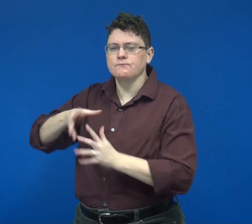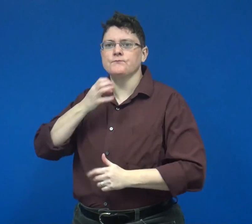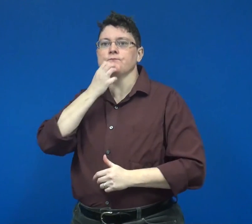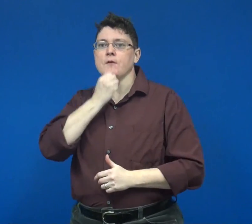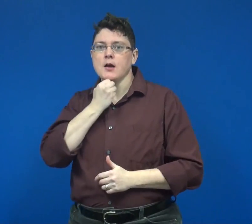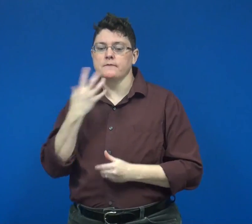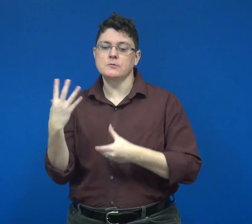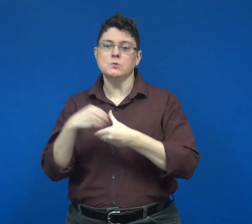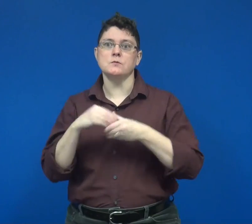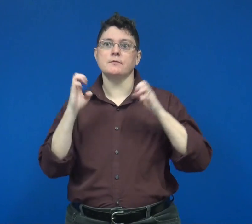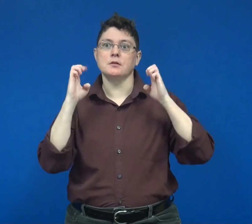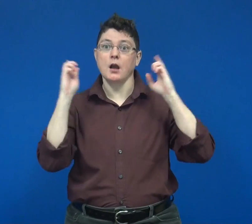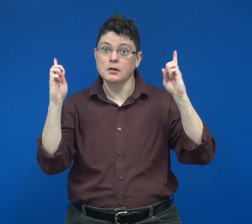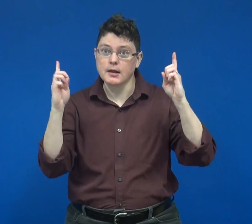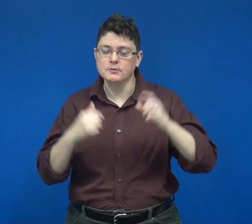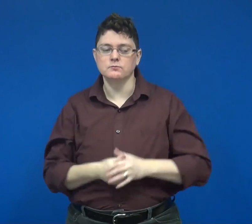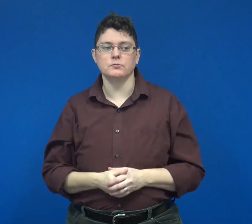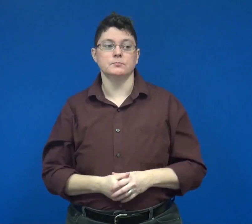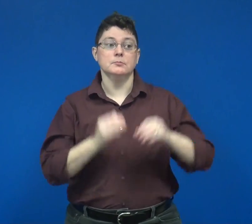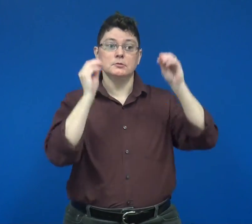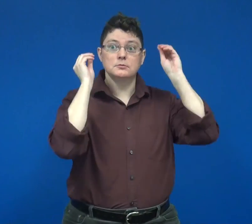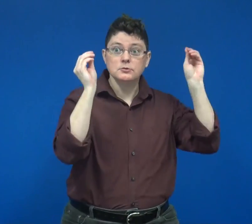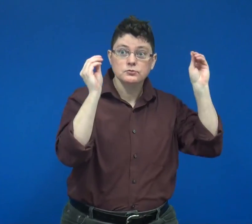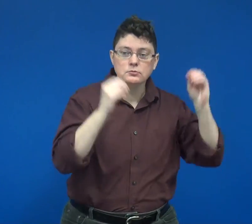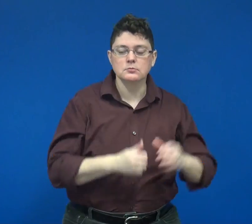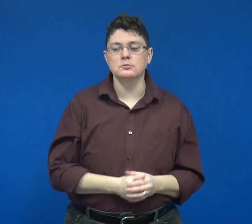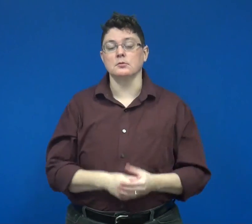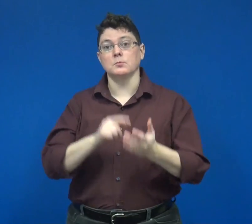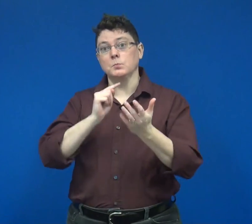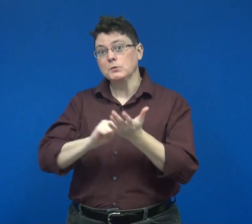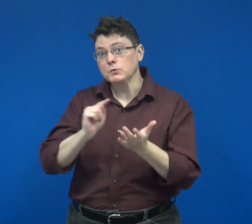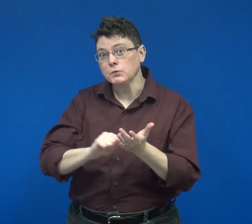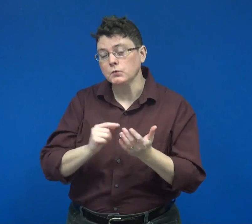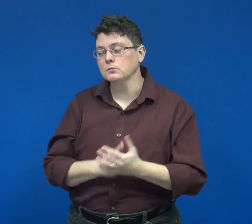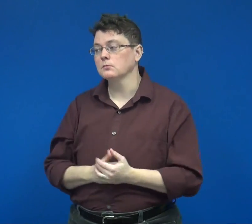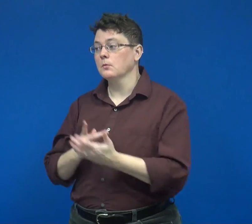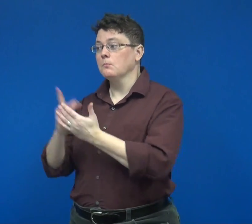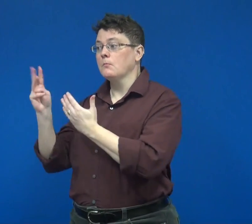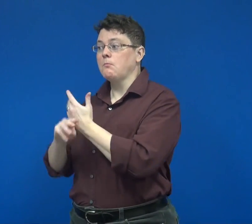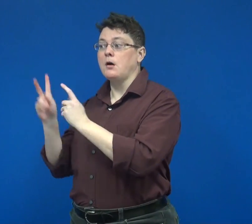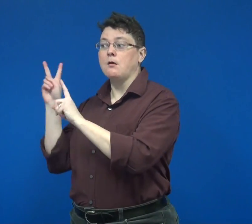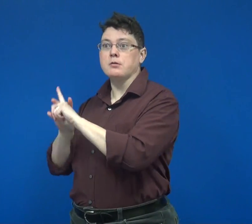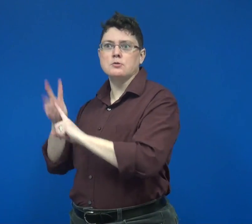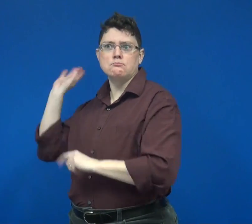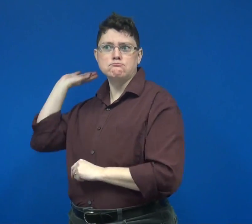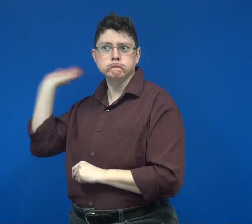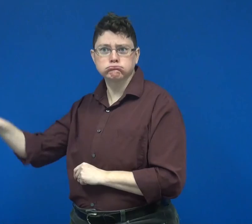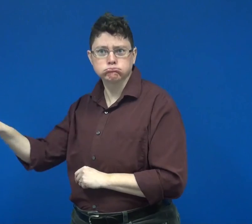from teaching and research to its application program-wide